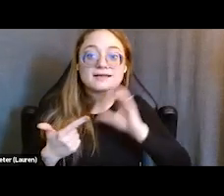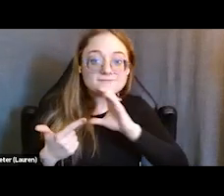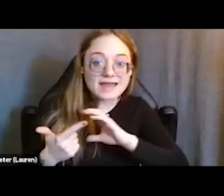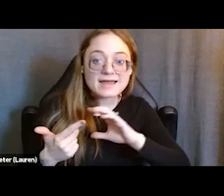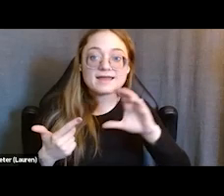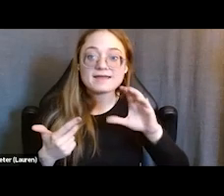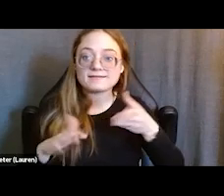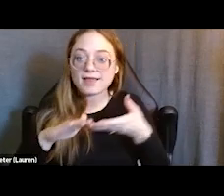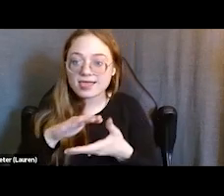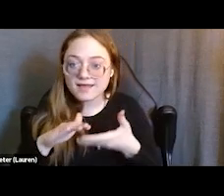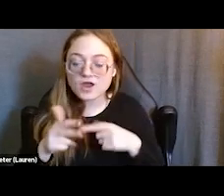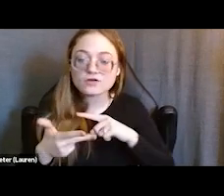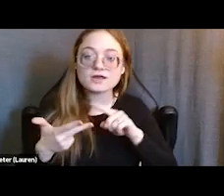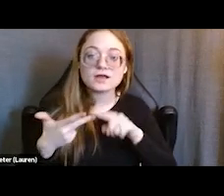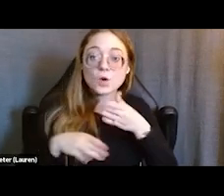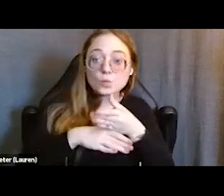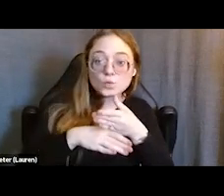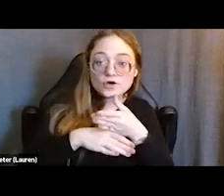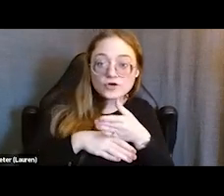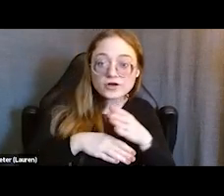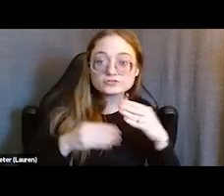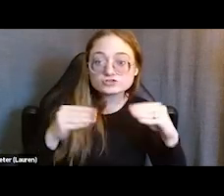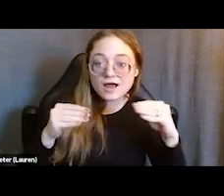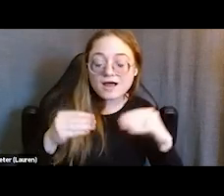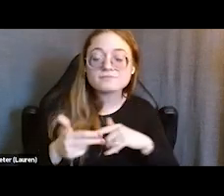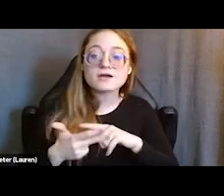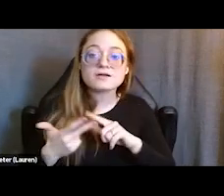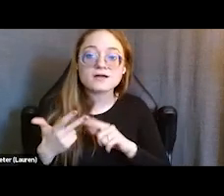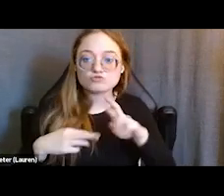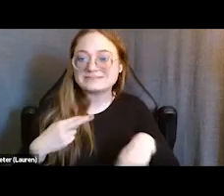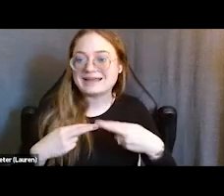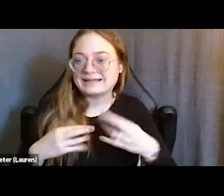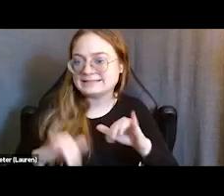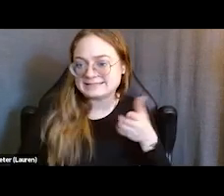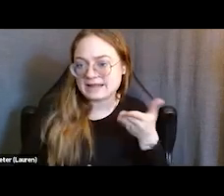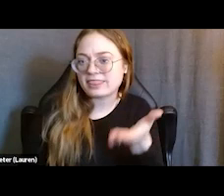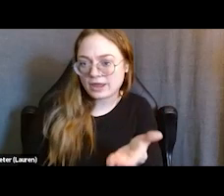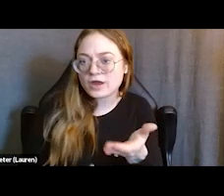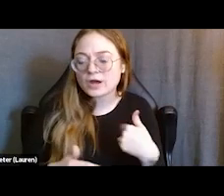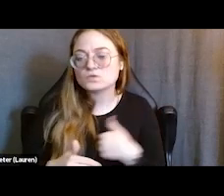And the Mattress Recycling is also still around and we utilize that space to teach young adults workforce skills.